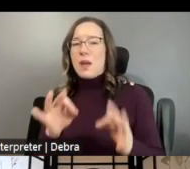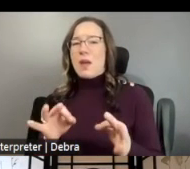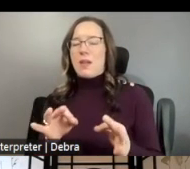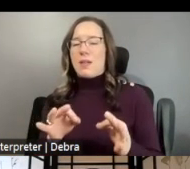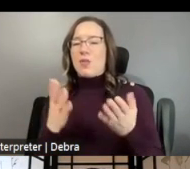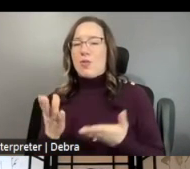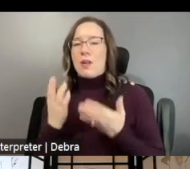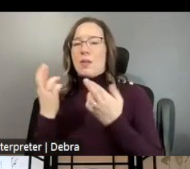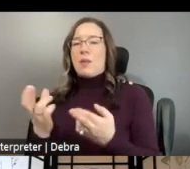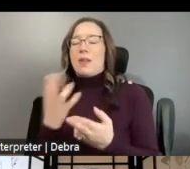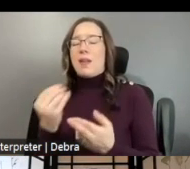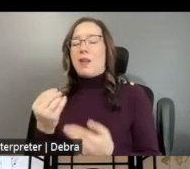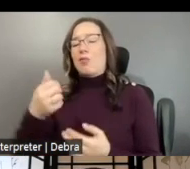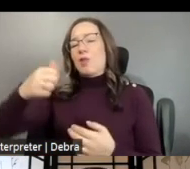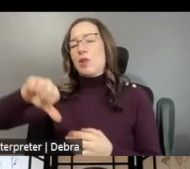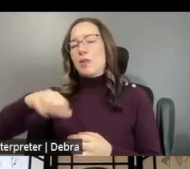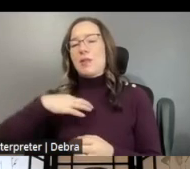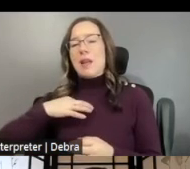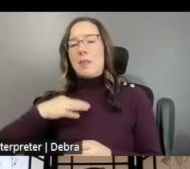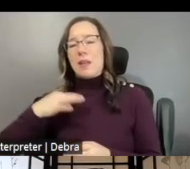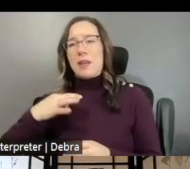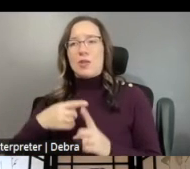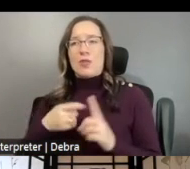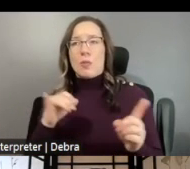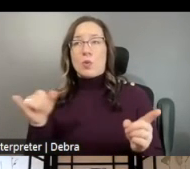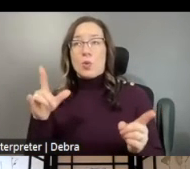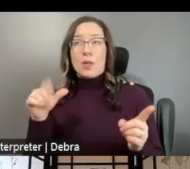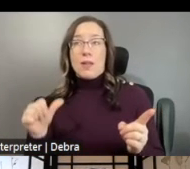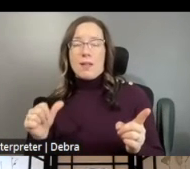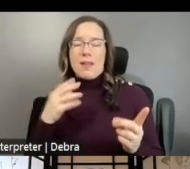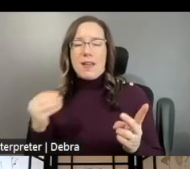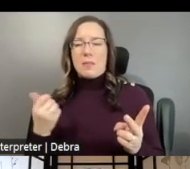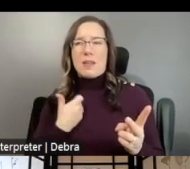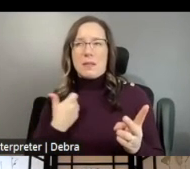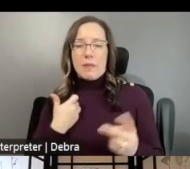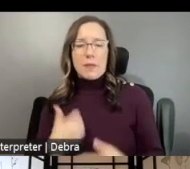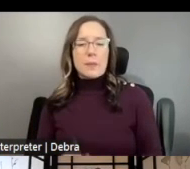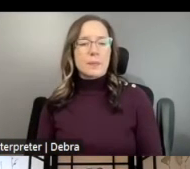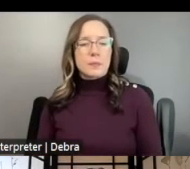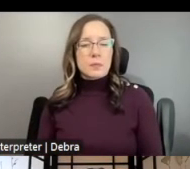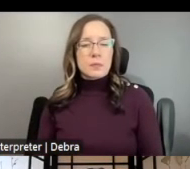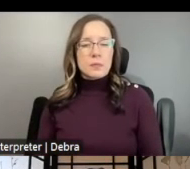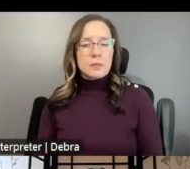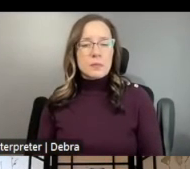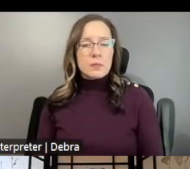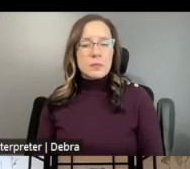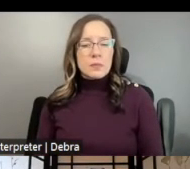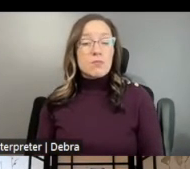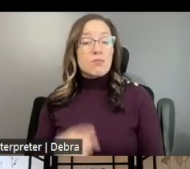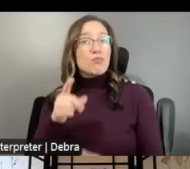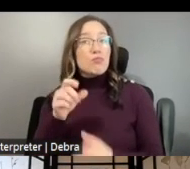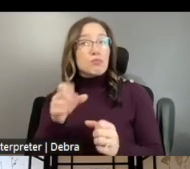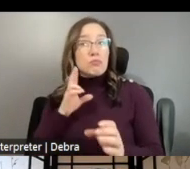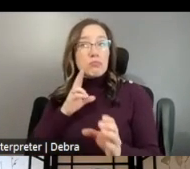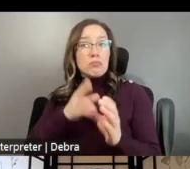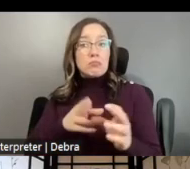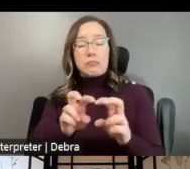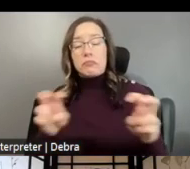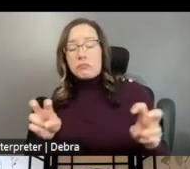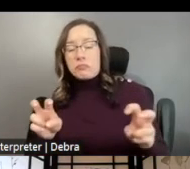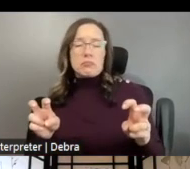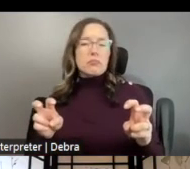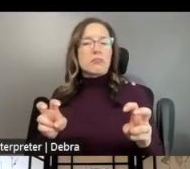AND REJECTED APPLICATIONS FROM JULIANA AND MYSELF. YOU CAN SERVE AS A PANELIST TO GET AN IDEA OF THE